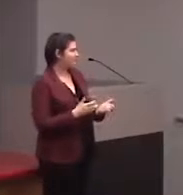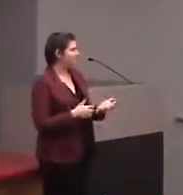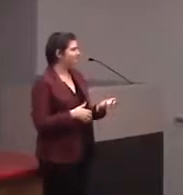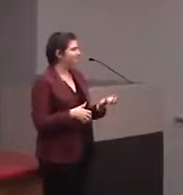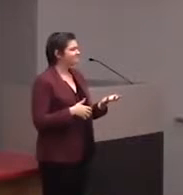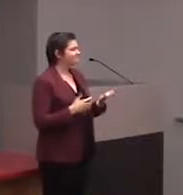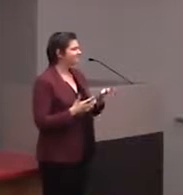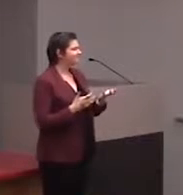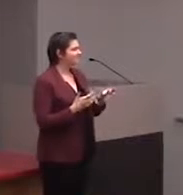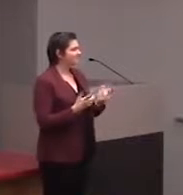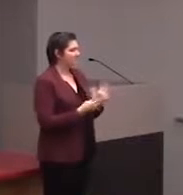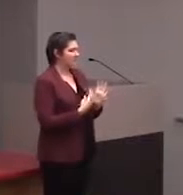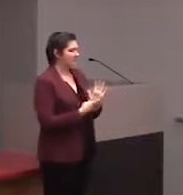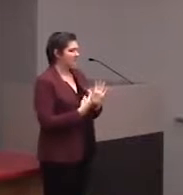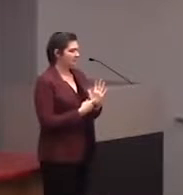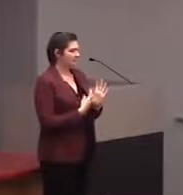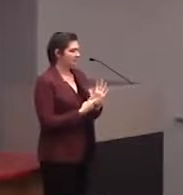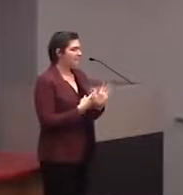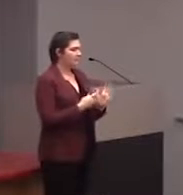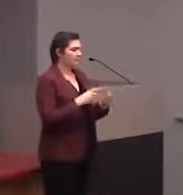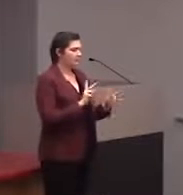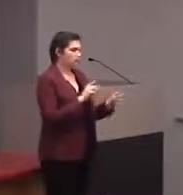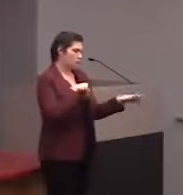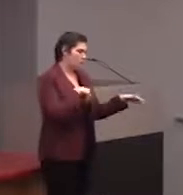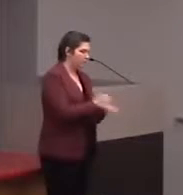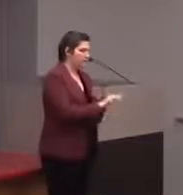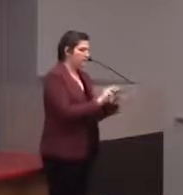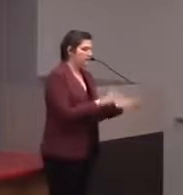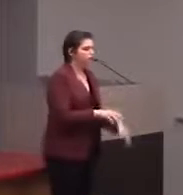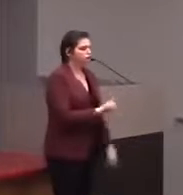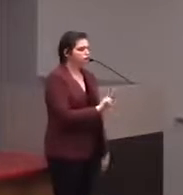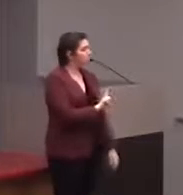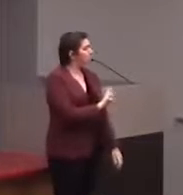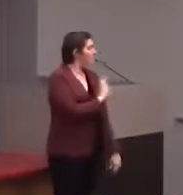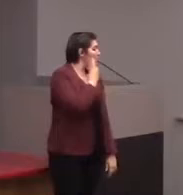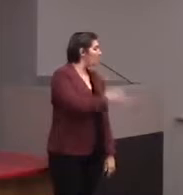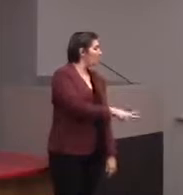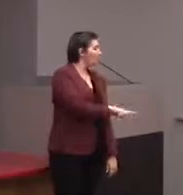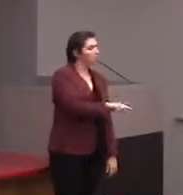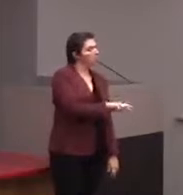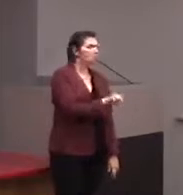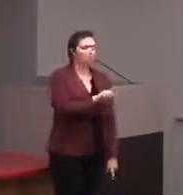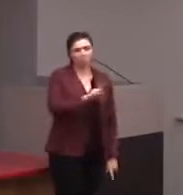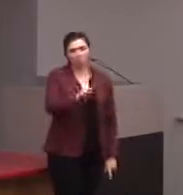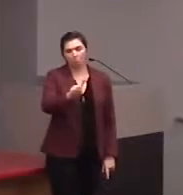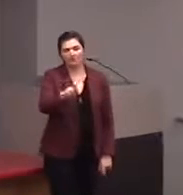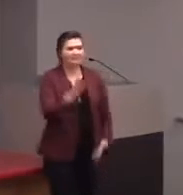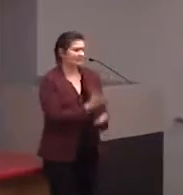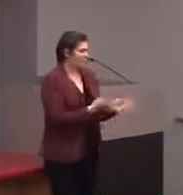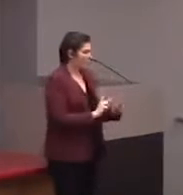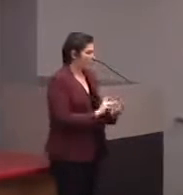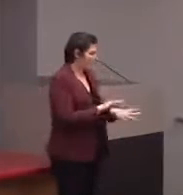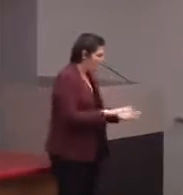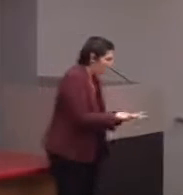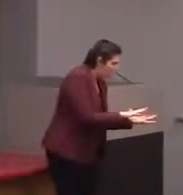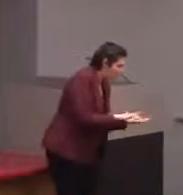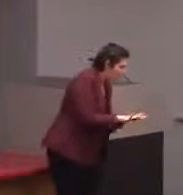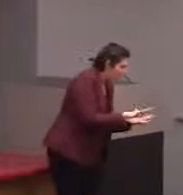A lot of times someone goes to a museum, they're gonna just like pass by, some people are gonna spend a lot of time, but a lot of people are just gonna wanna start touching it.